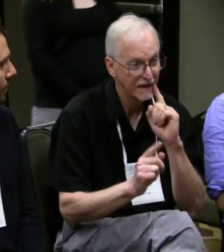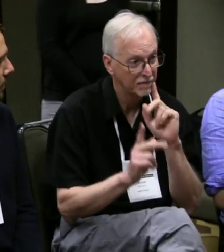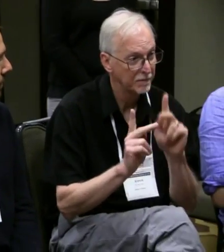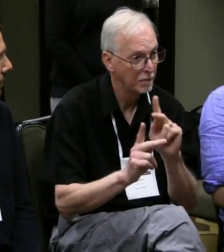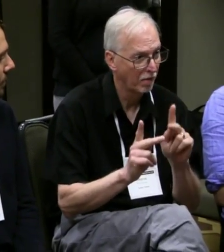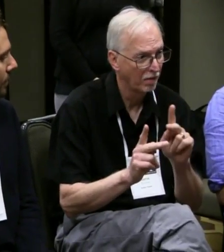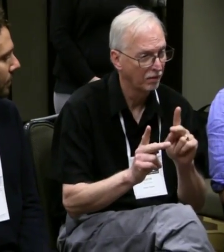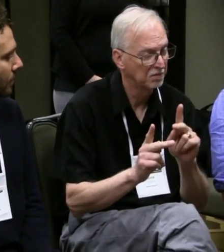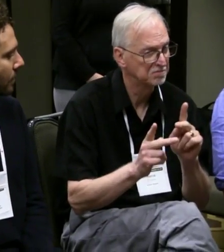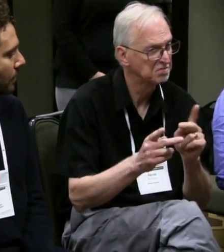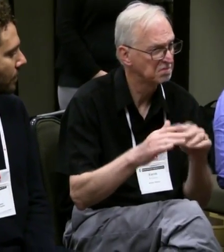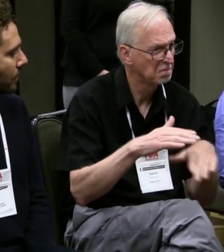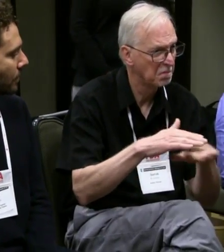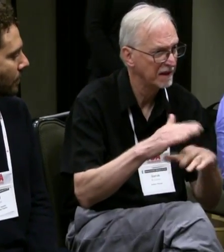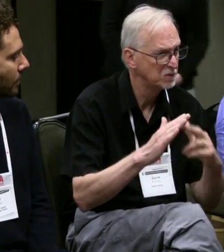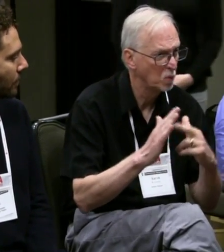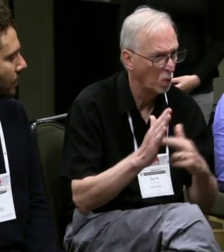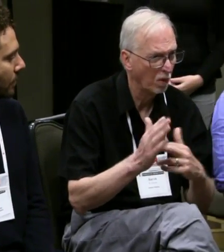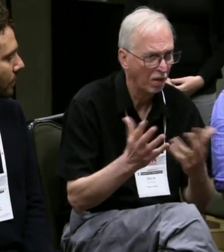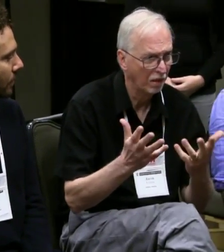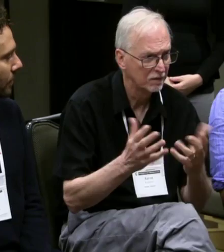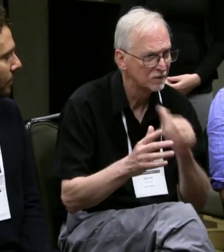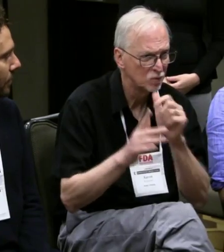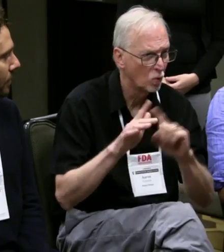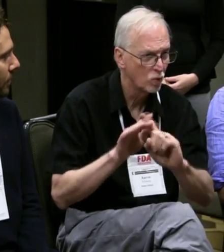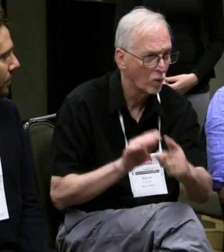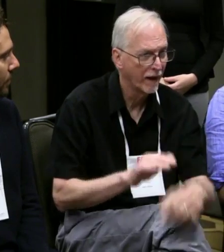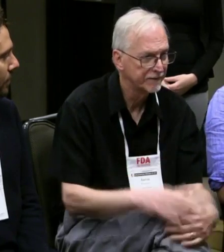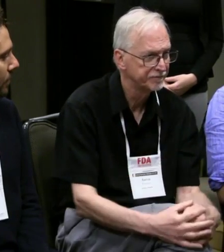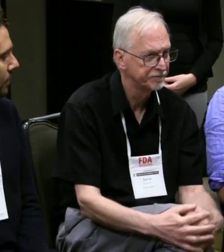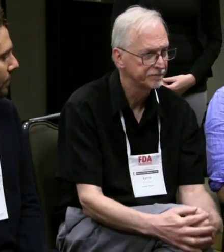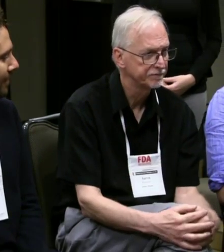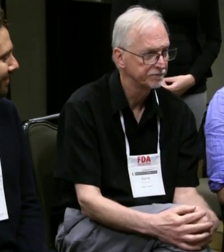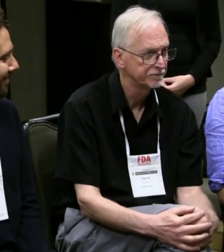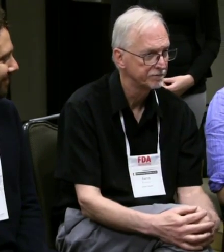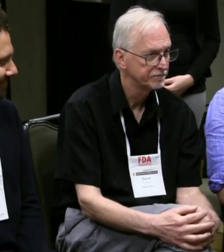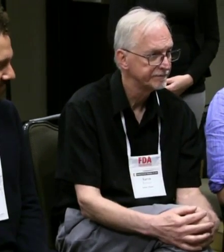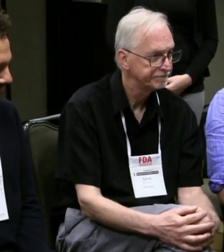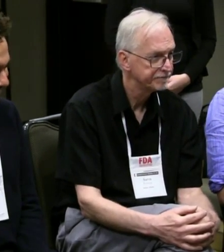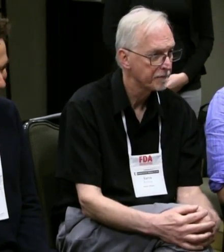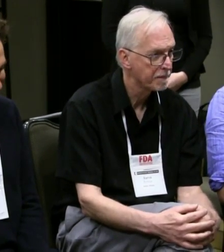(translator) When you need a deaf person, a basic rule is don't run away.